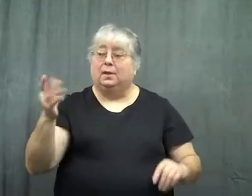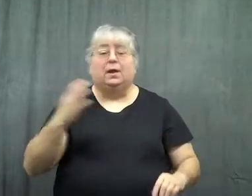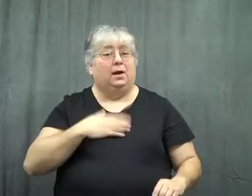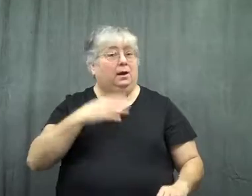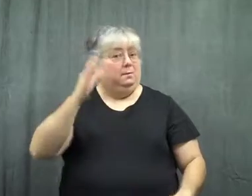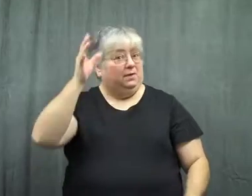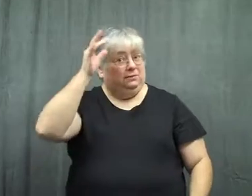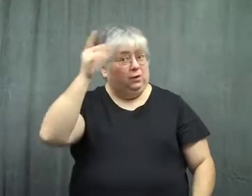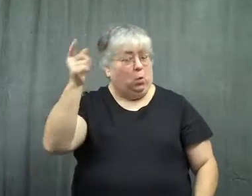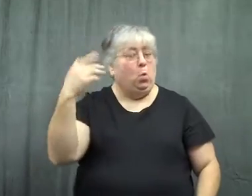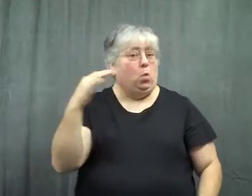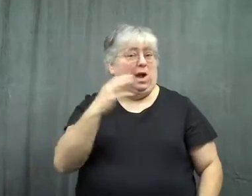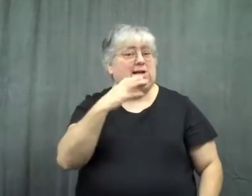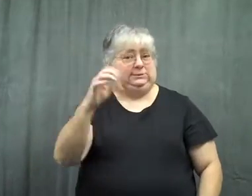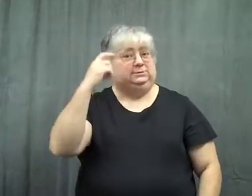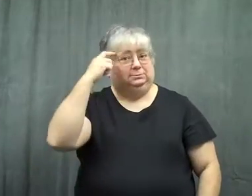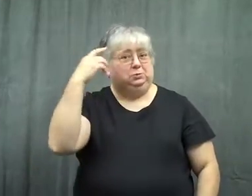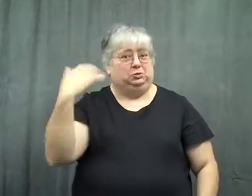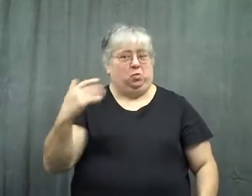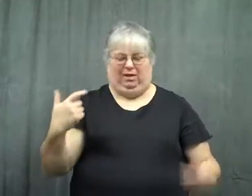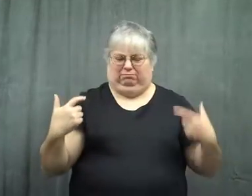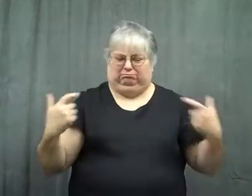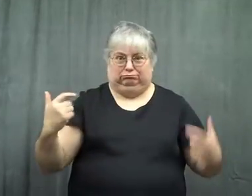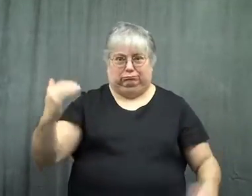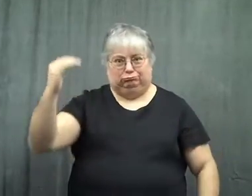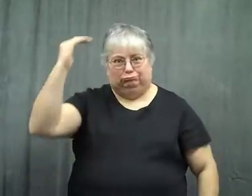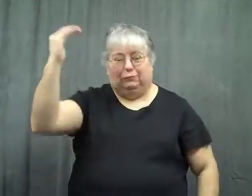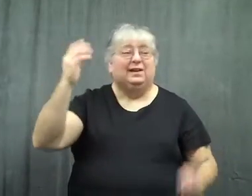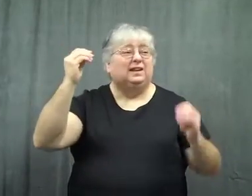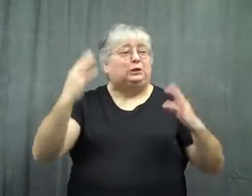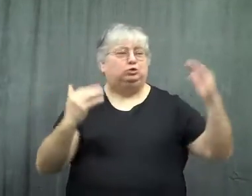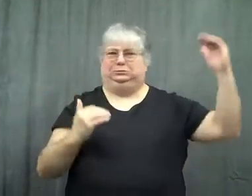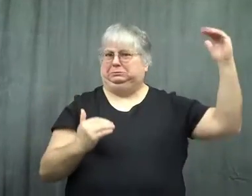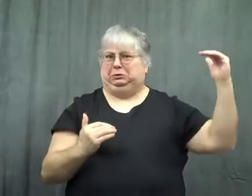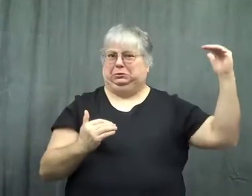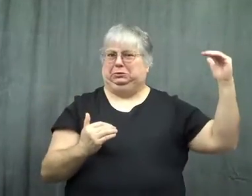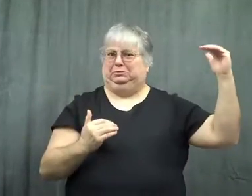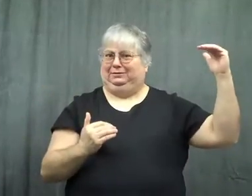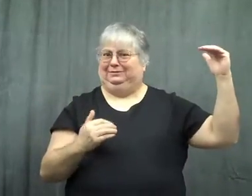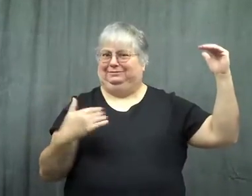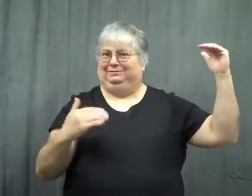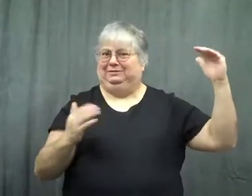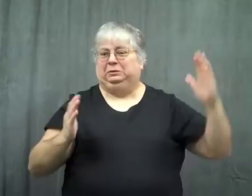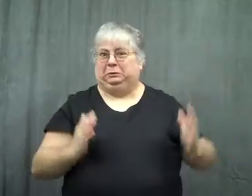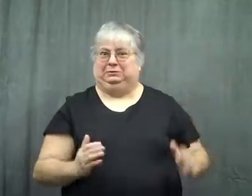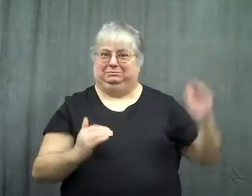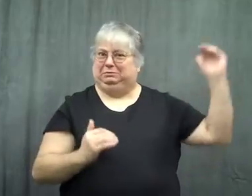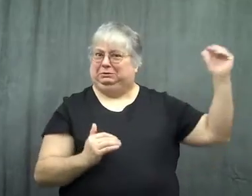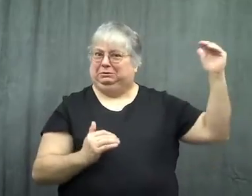My father has a hot temper, and he's a big guy. The teacher was a little guy compared to him.